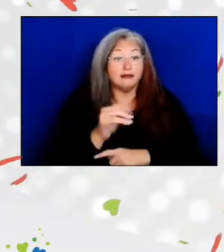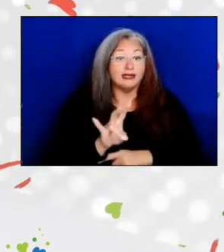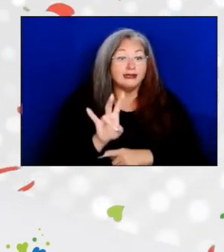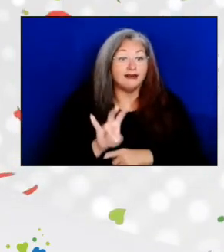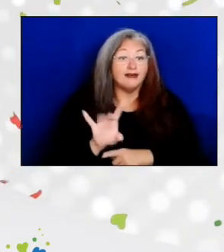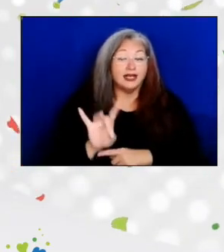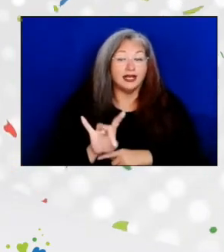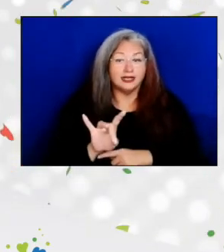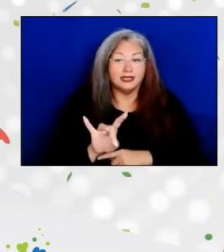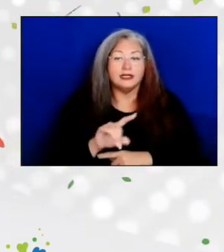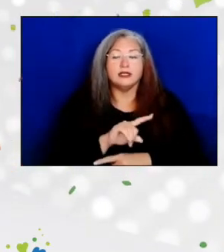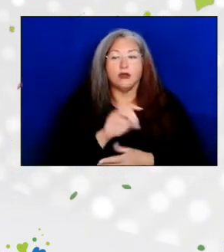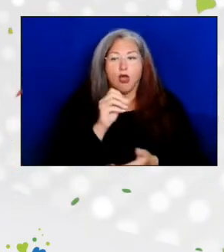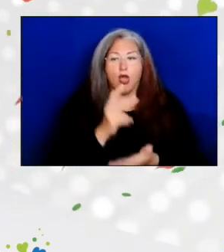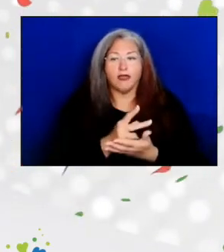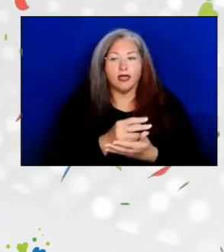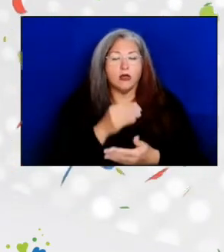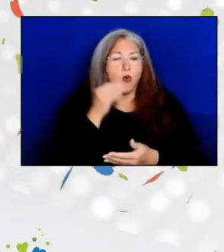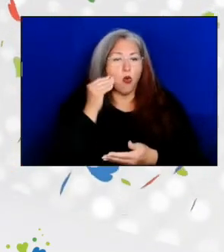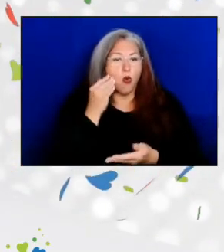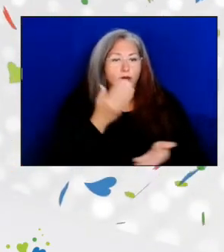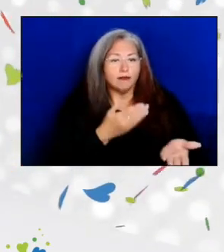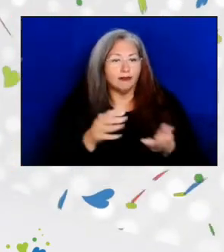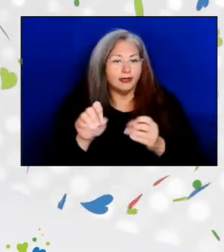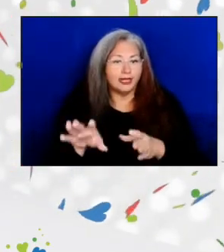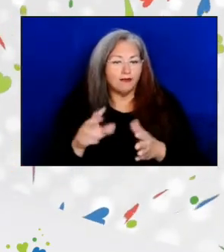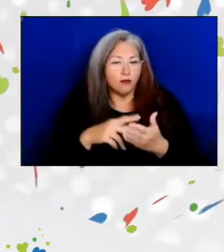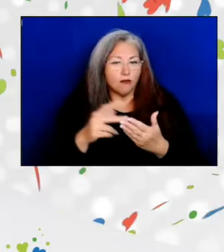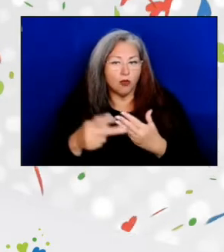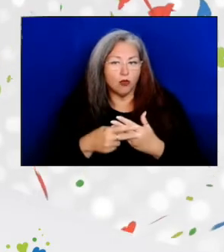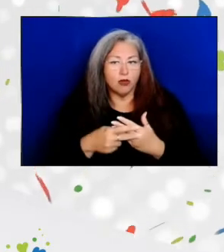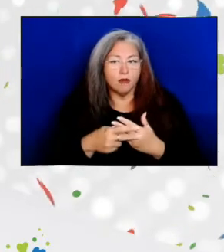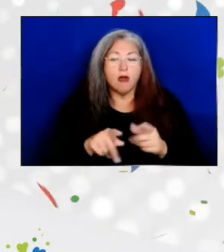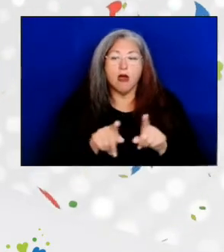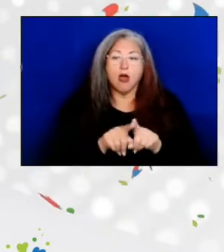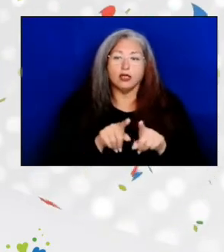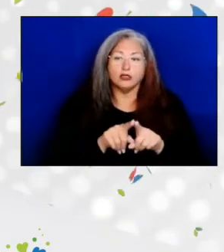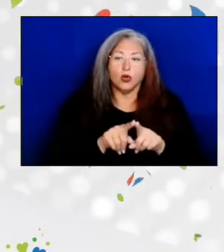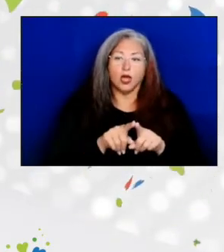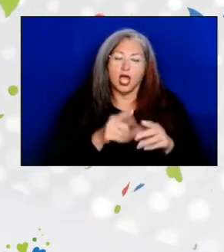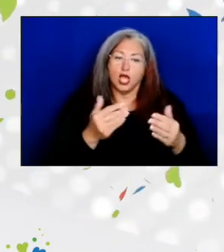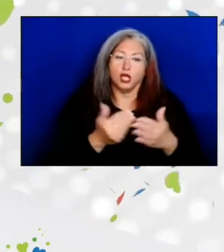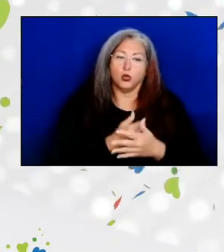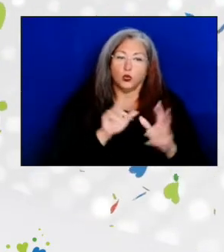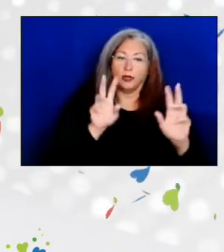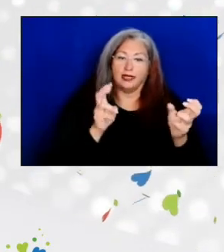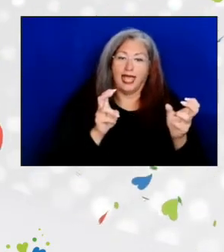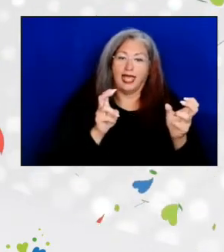that it authorized the home-delivered program, as well as a new title, a Title VI program